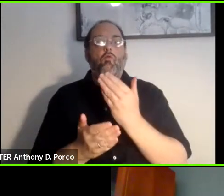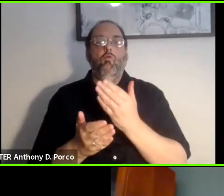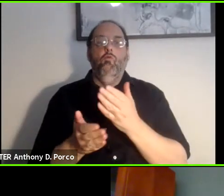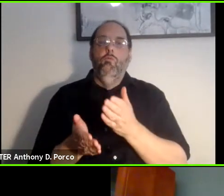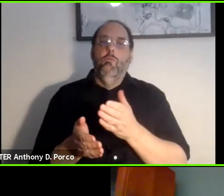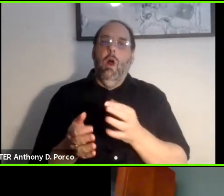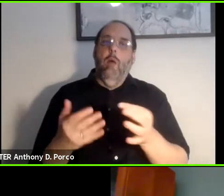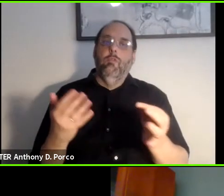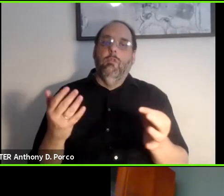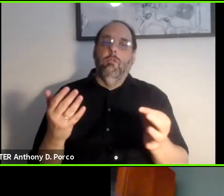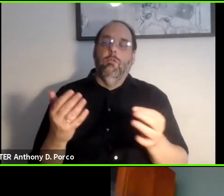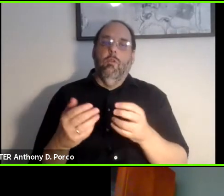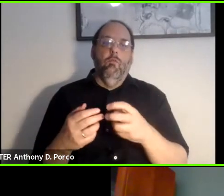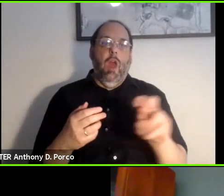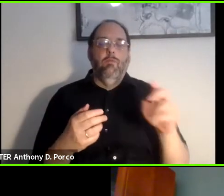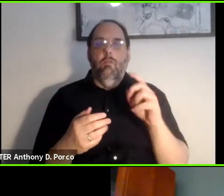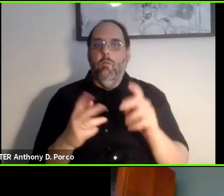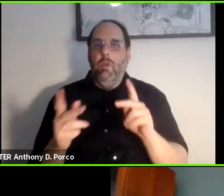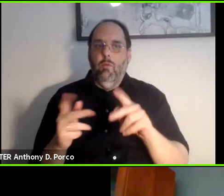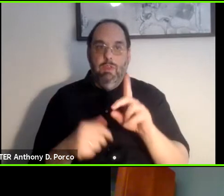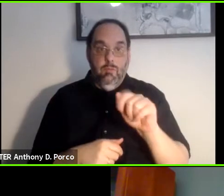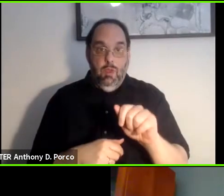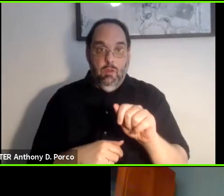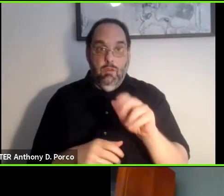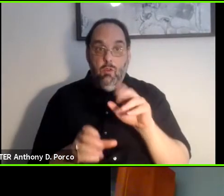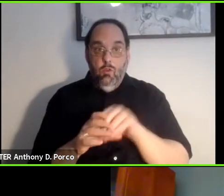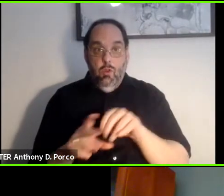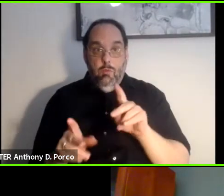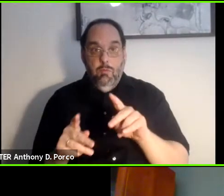for people with disabilities, including those who are not able to drive.